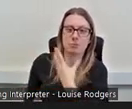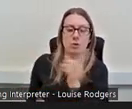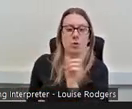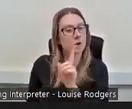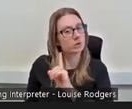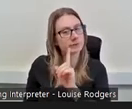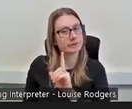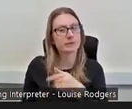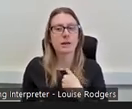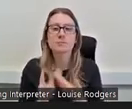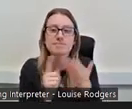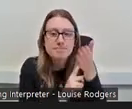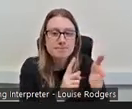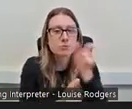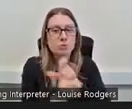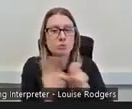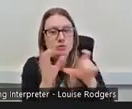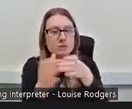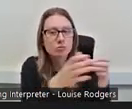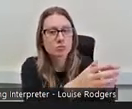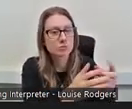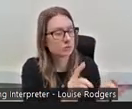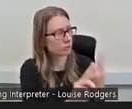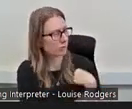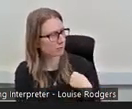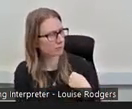speaking to community groups and being told ‘you're not the traditional funding officer’